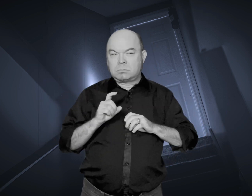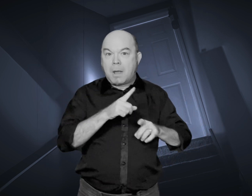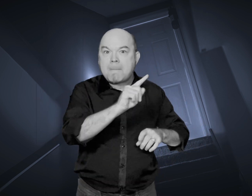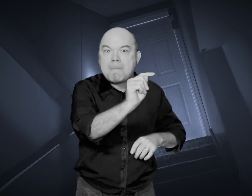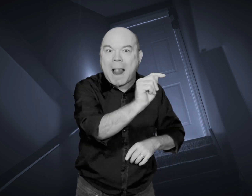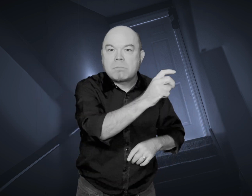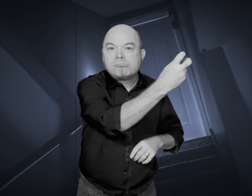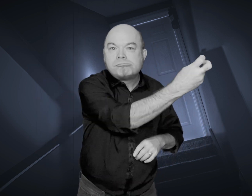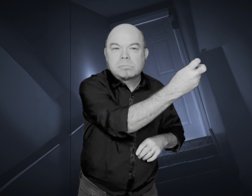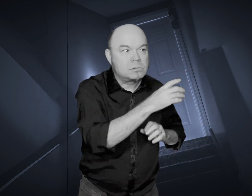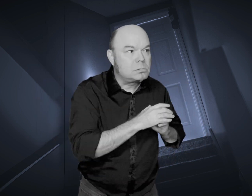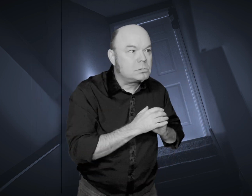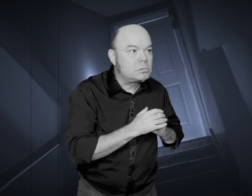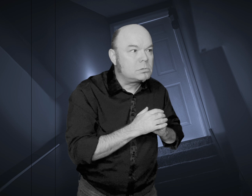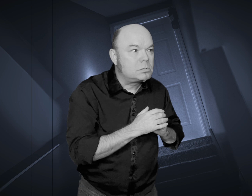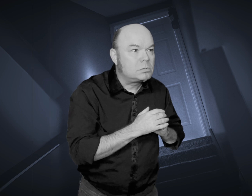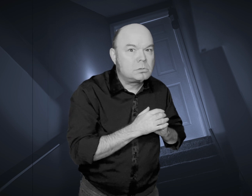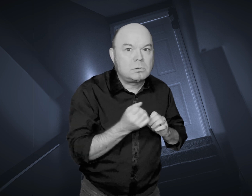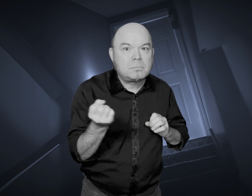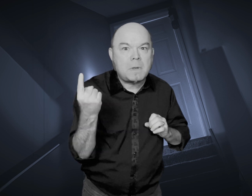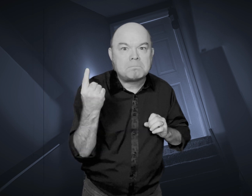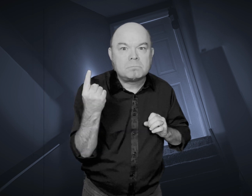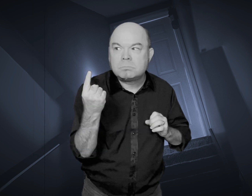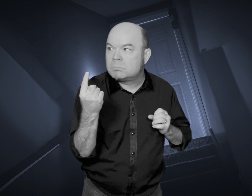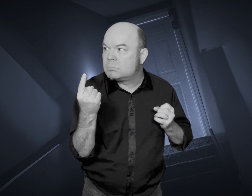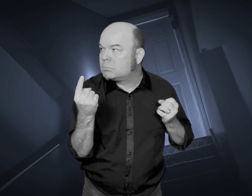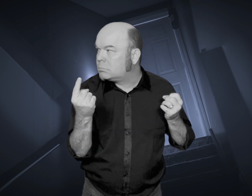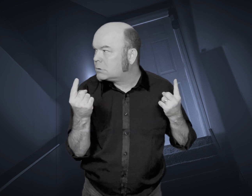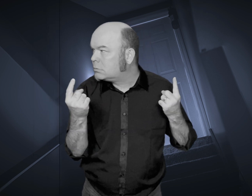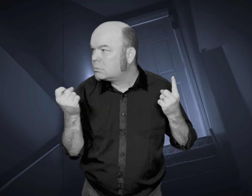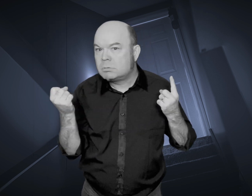While searching the house, they discovered more dolls scattered throughout the bathroom and various other rooms.